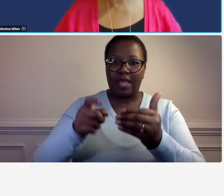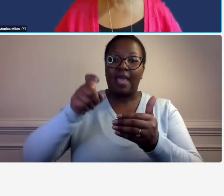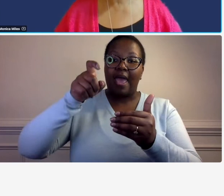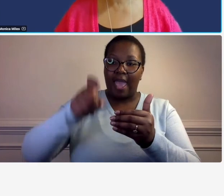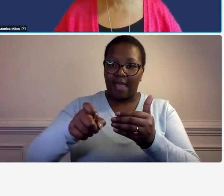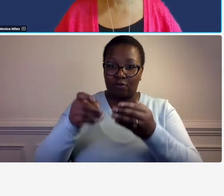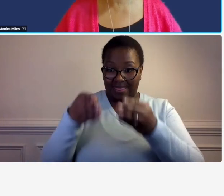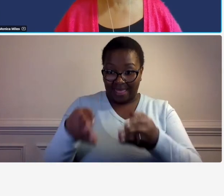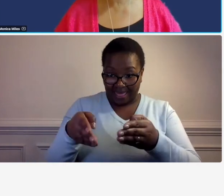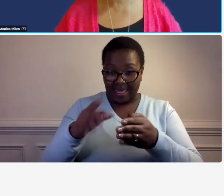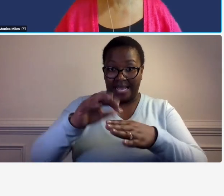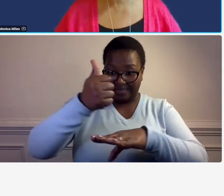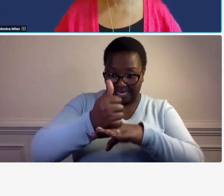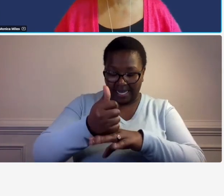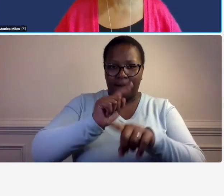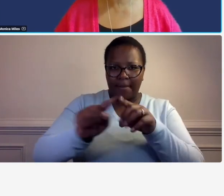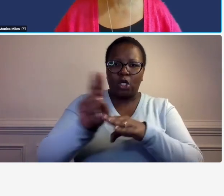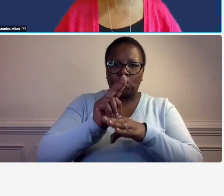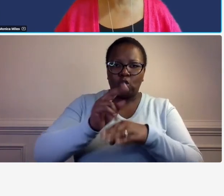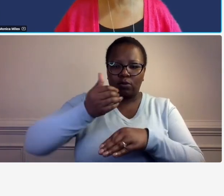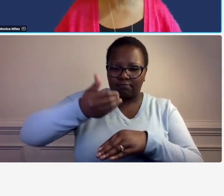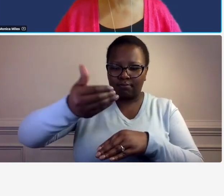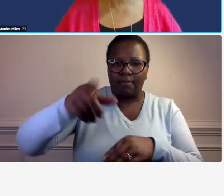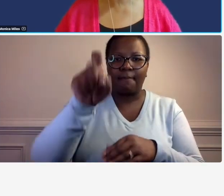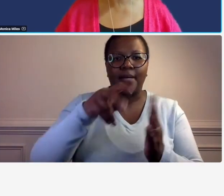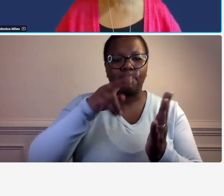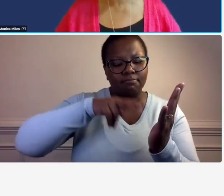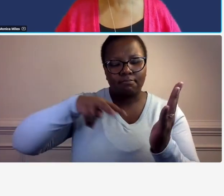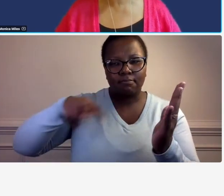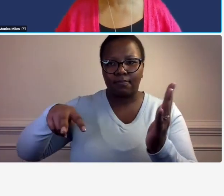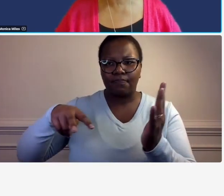so that's the key a lot of times we'll we'll read someone's policies and procedures and then we'll